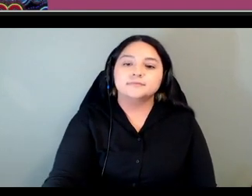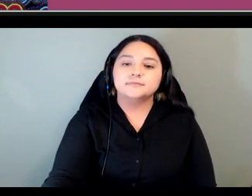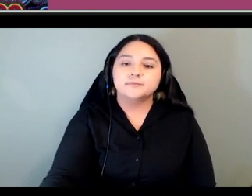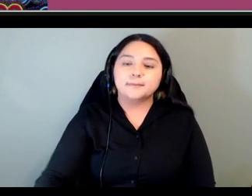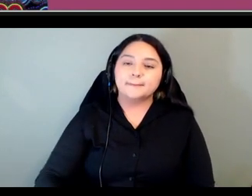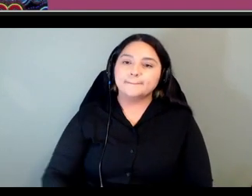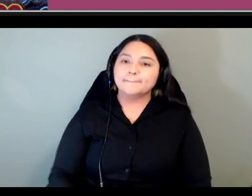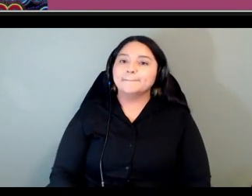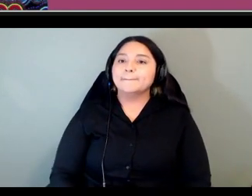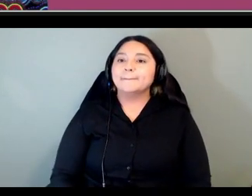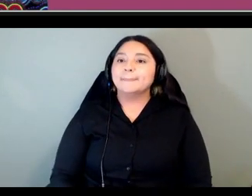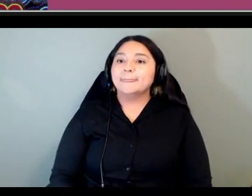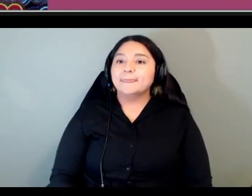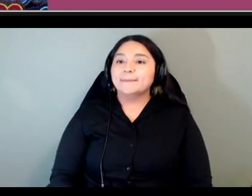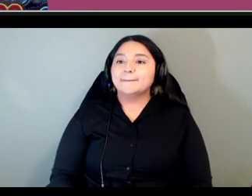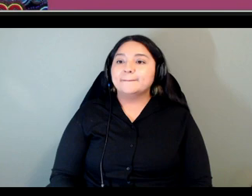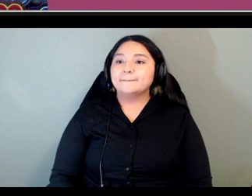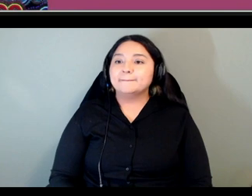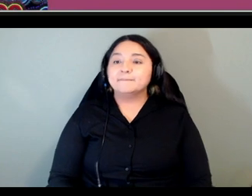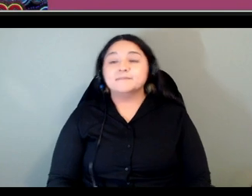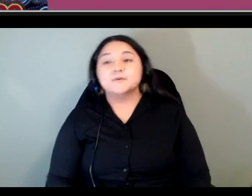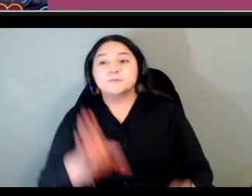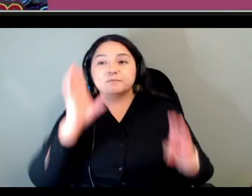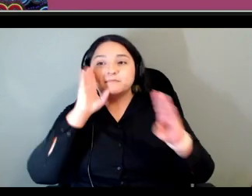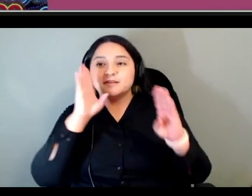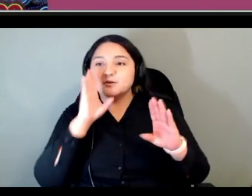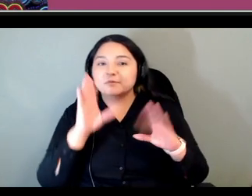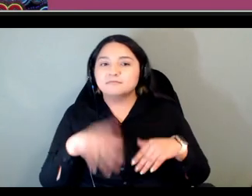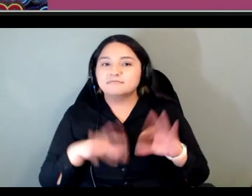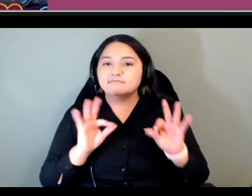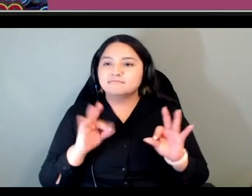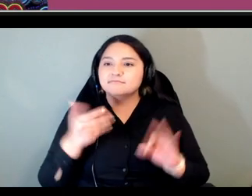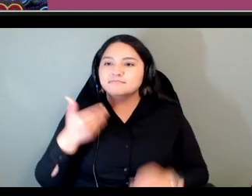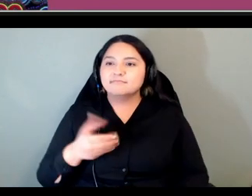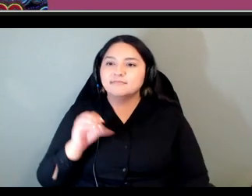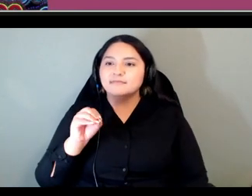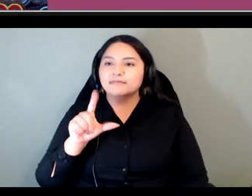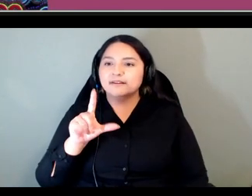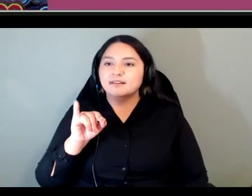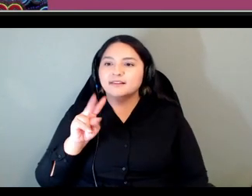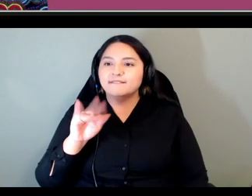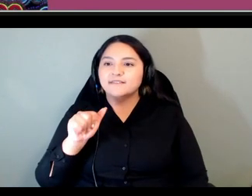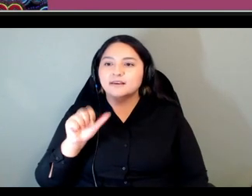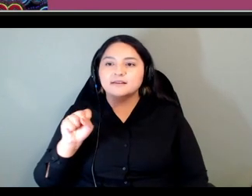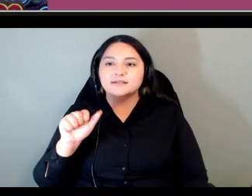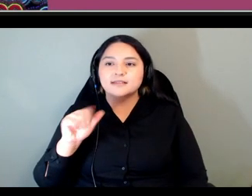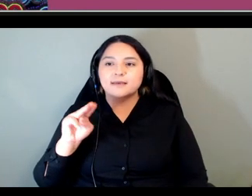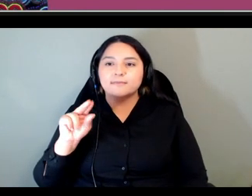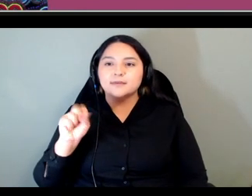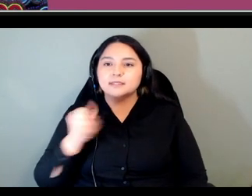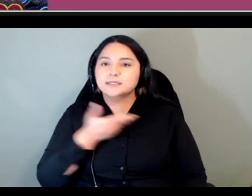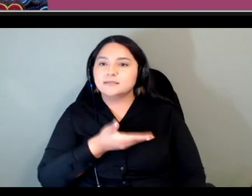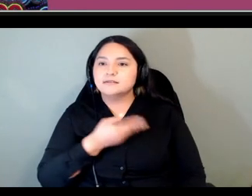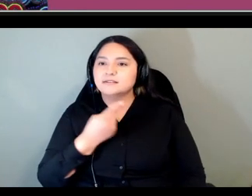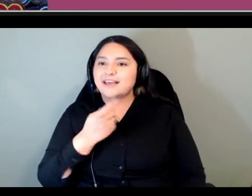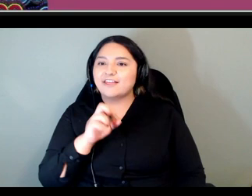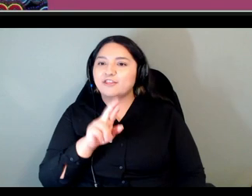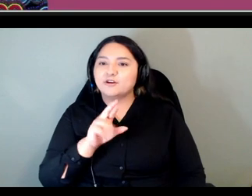um so hello everyone um i'm olivia sammons and um this is heather suder um heather did